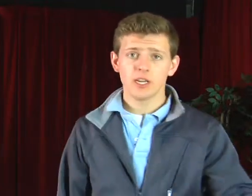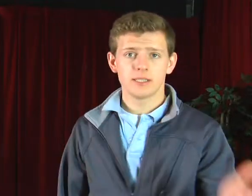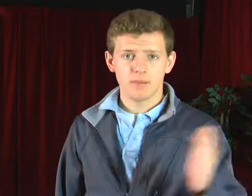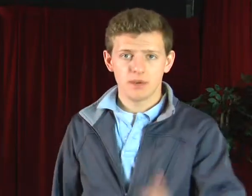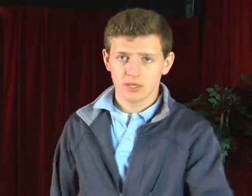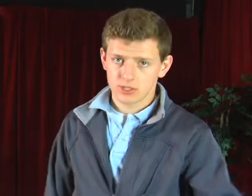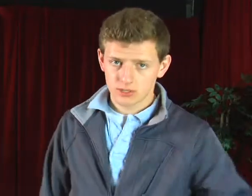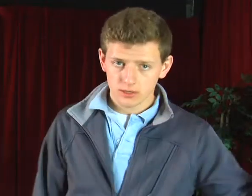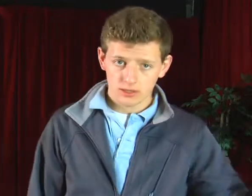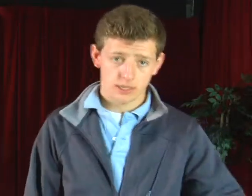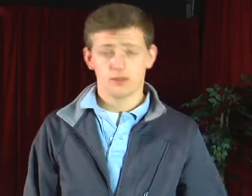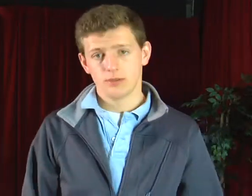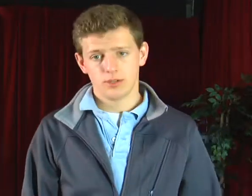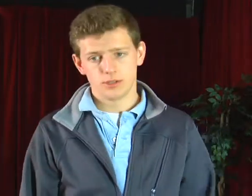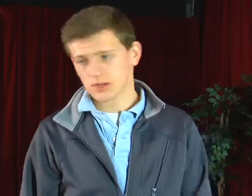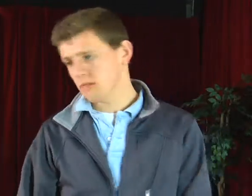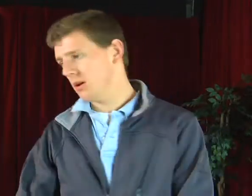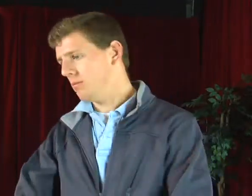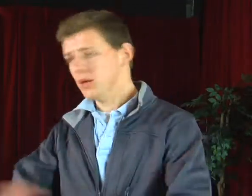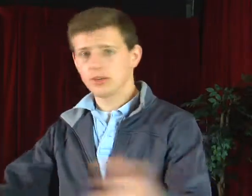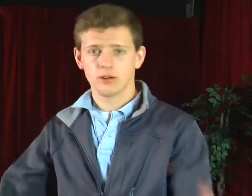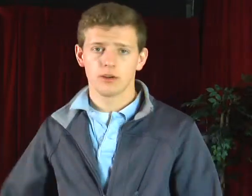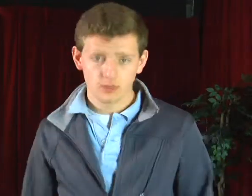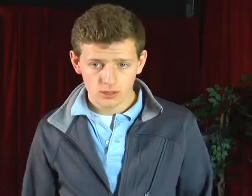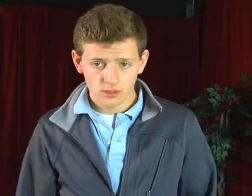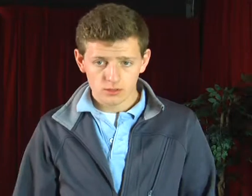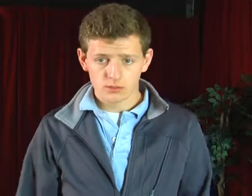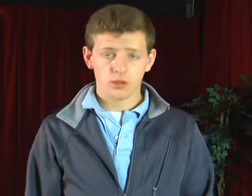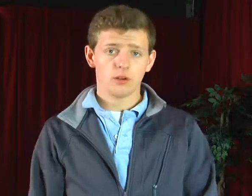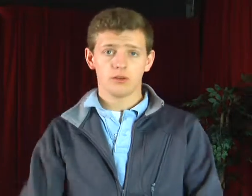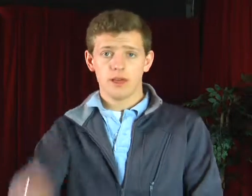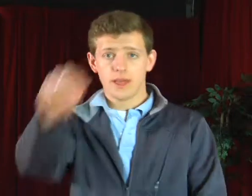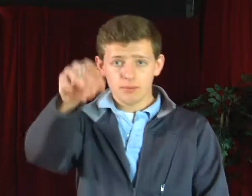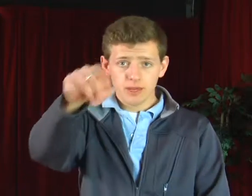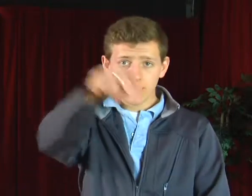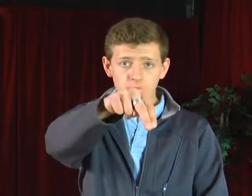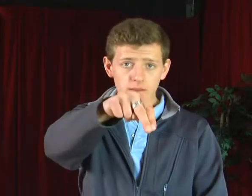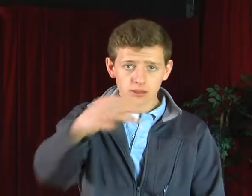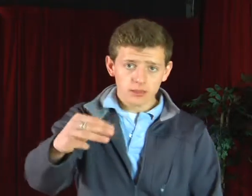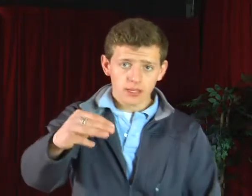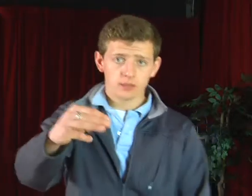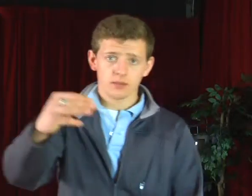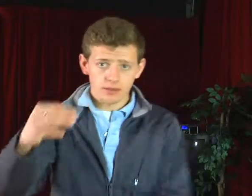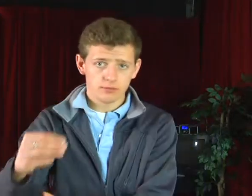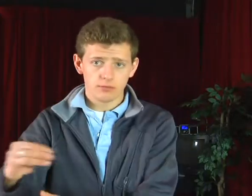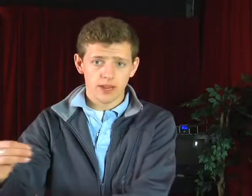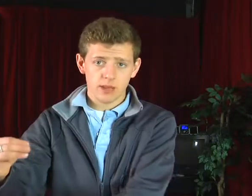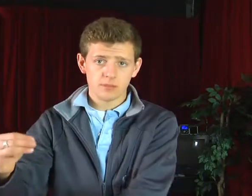it's a picture language. You're describing a picture. So M and N, they look like M's